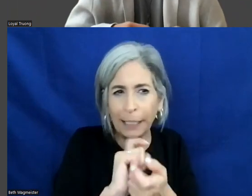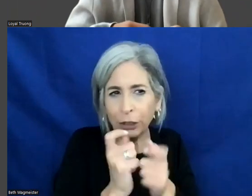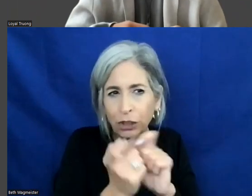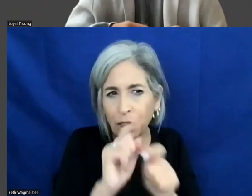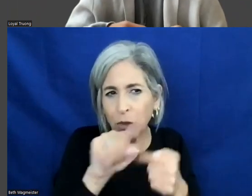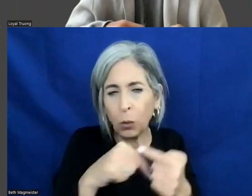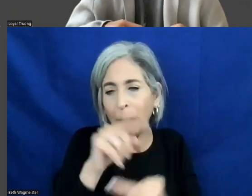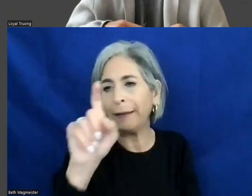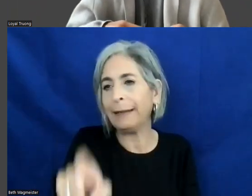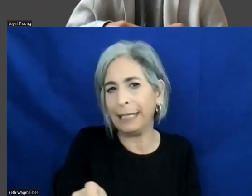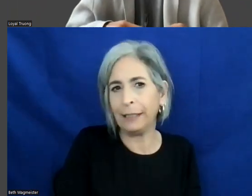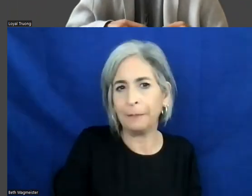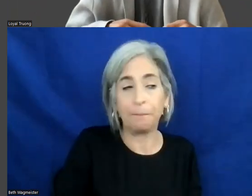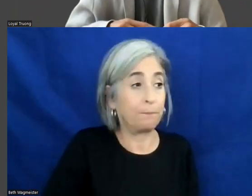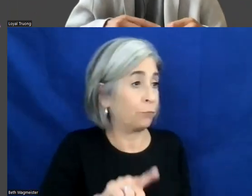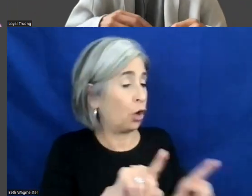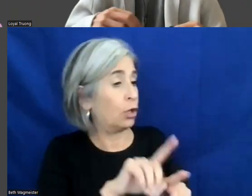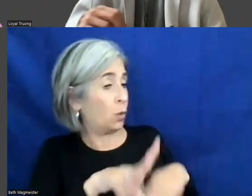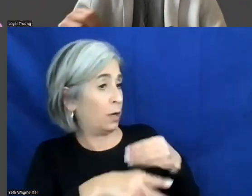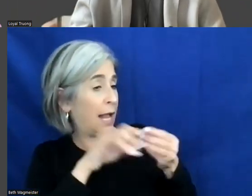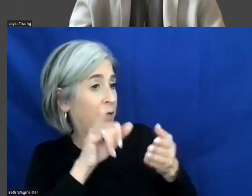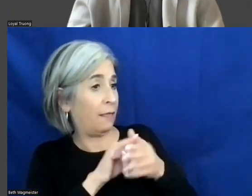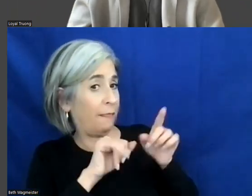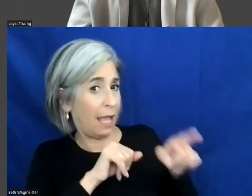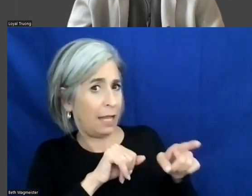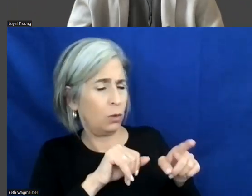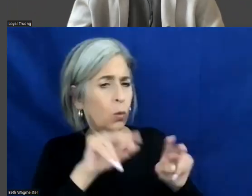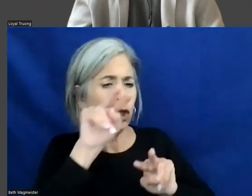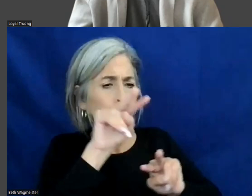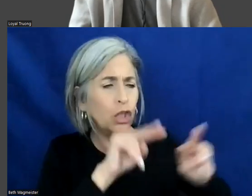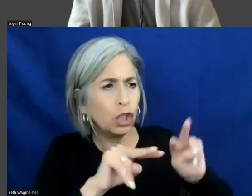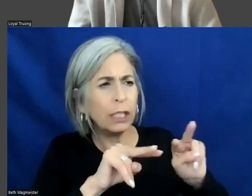If I may add to that, when you're looking at a different set of needs,